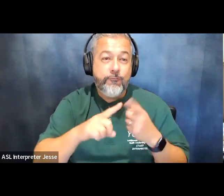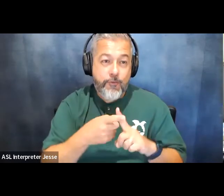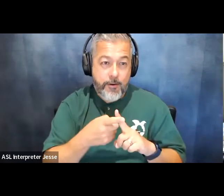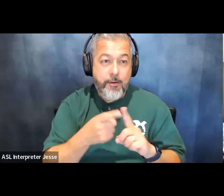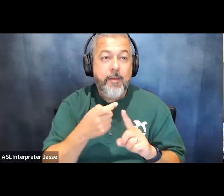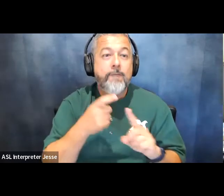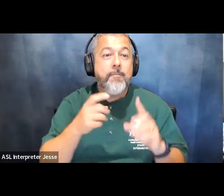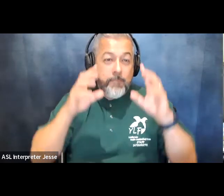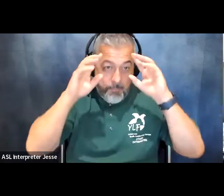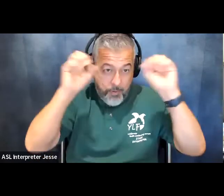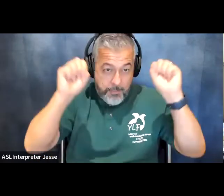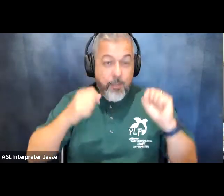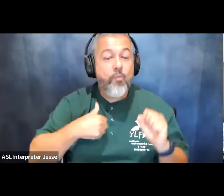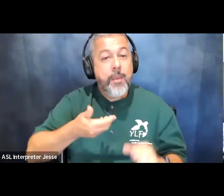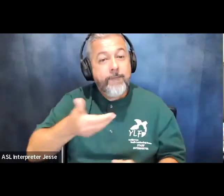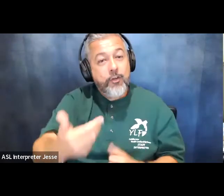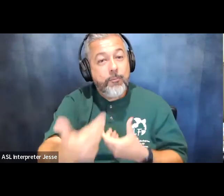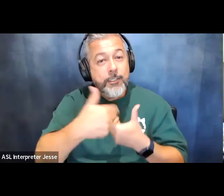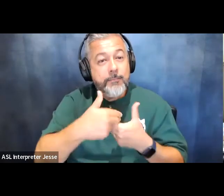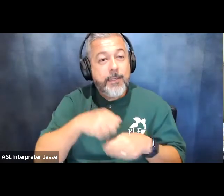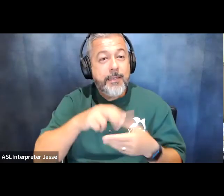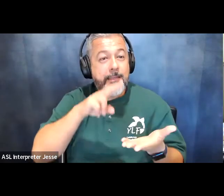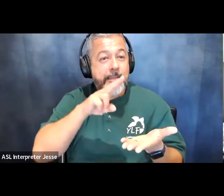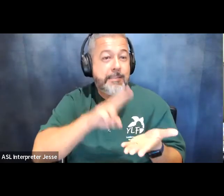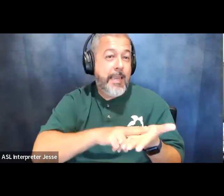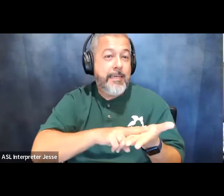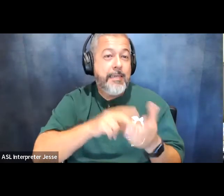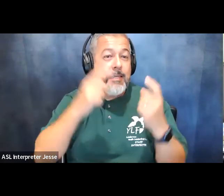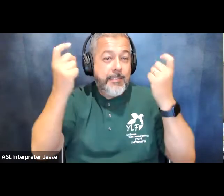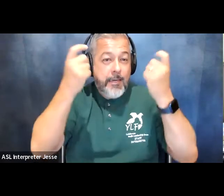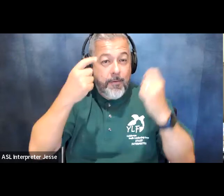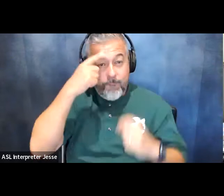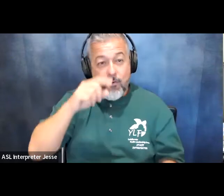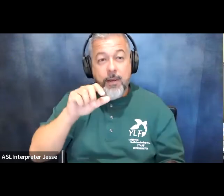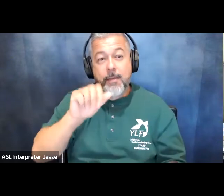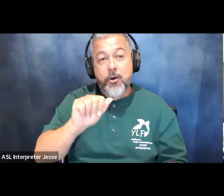we invite you to participate in the signing ceremony of the americans with disabilities act